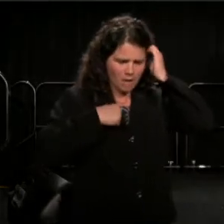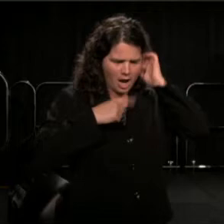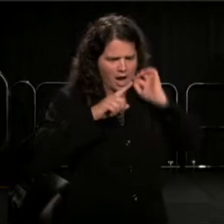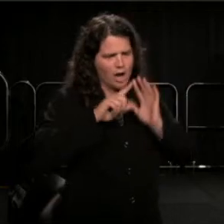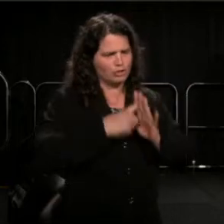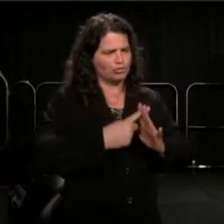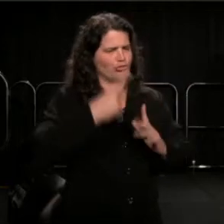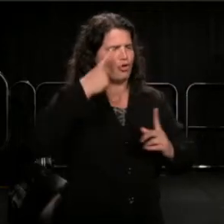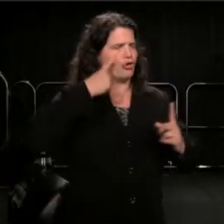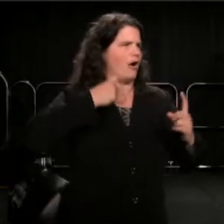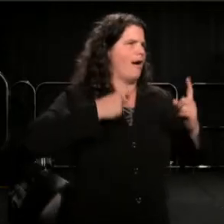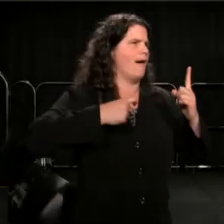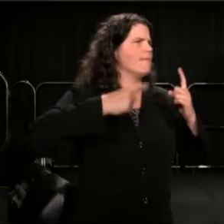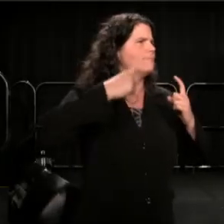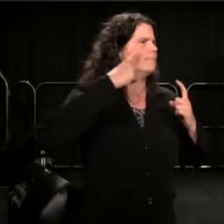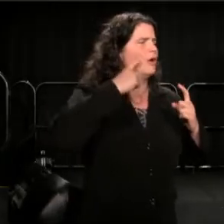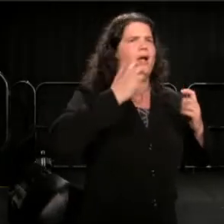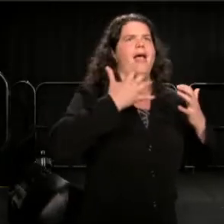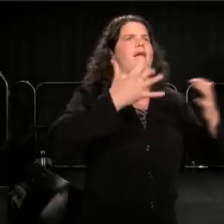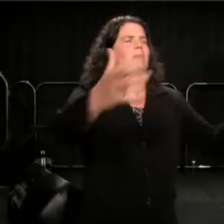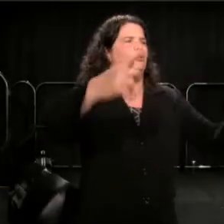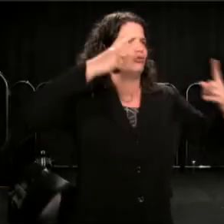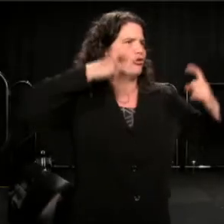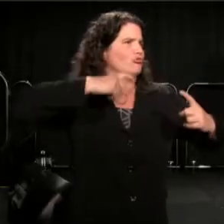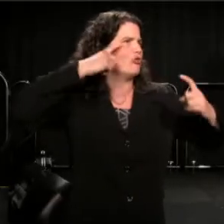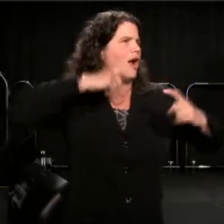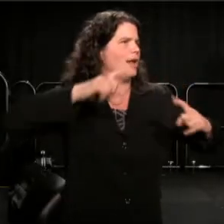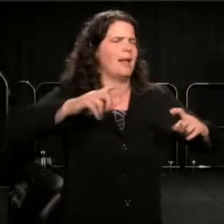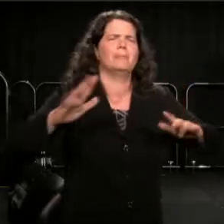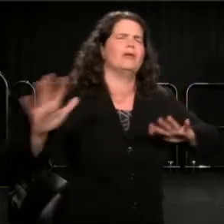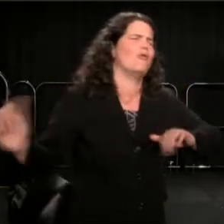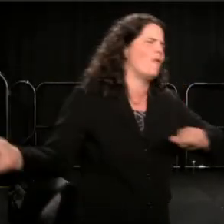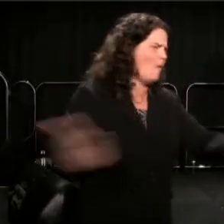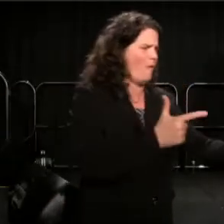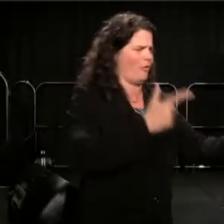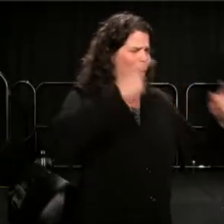Everybody in the church start crying, there was not a dry eye in the church.